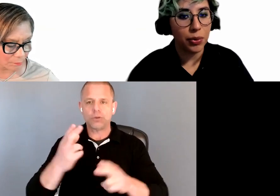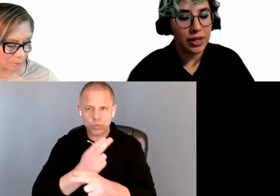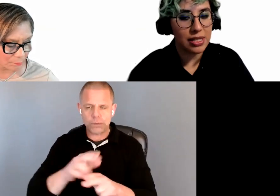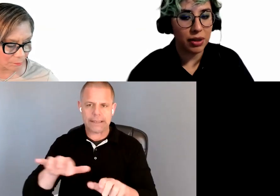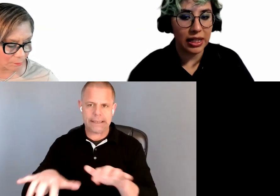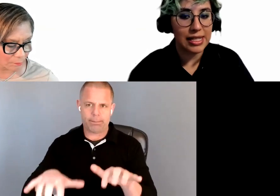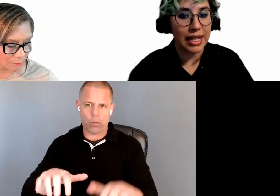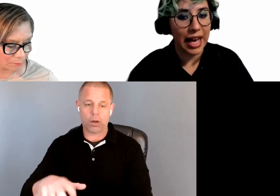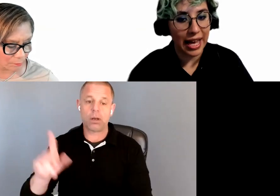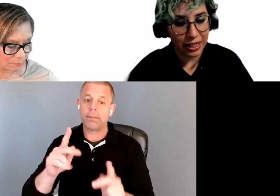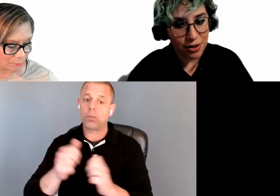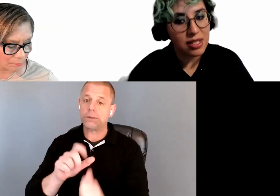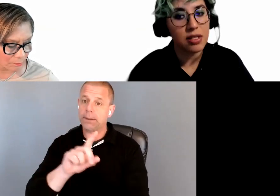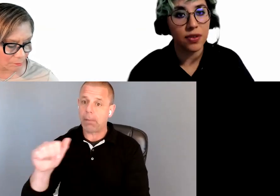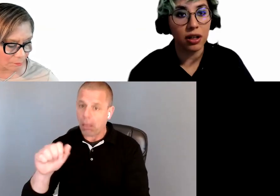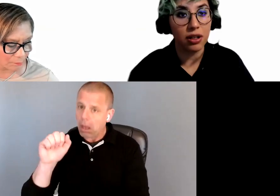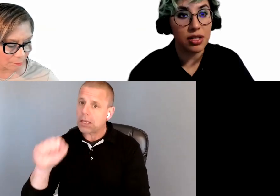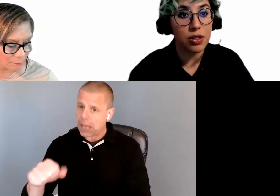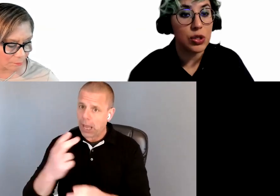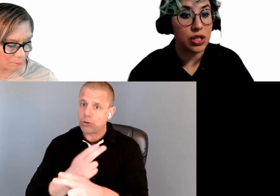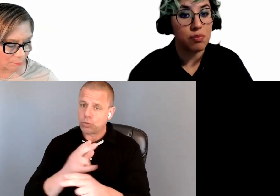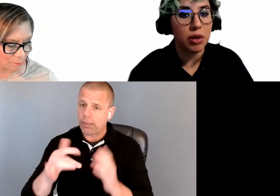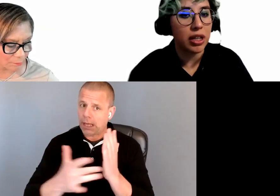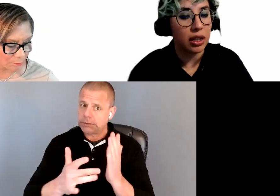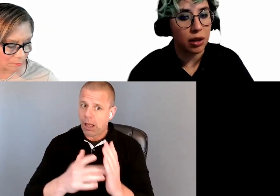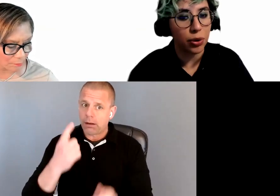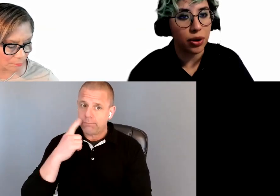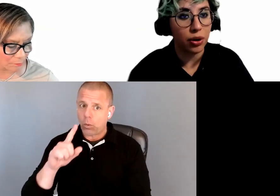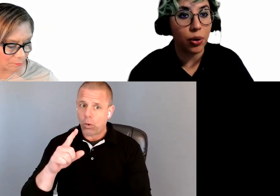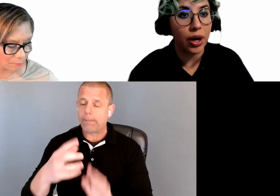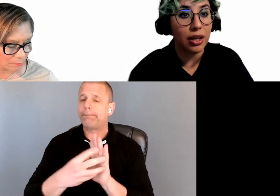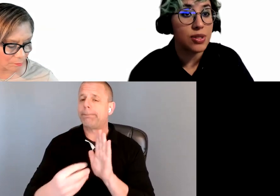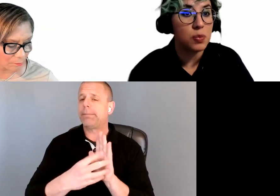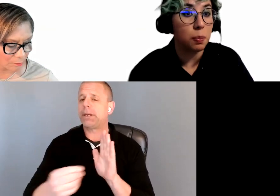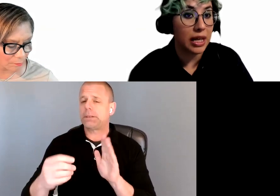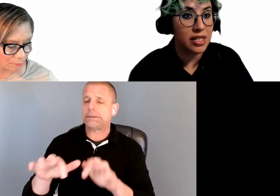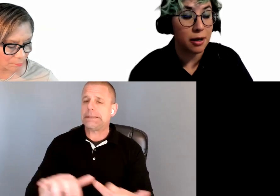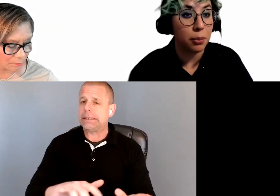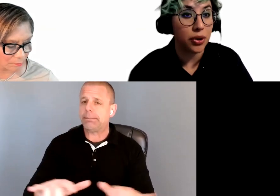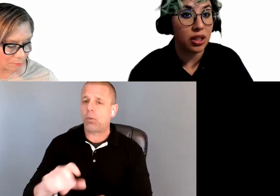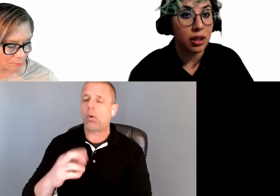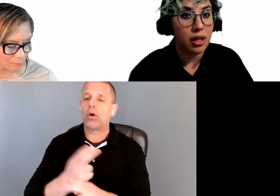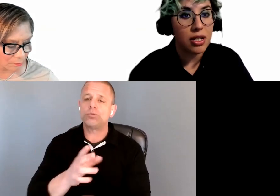People with disabilities can use assistive technologies to just mimic the keyboard or use speech input,